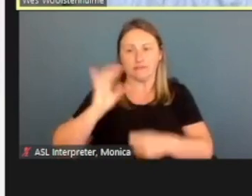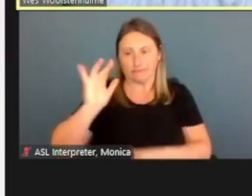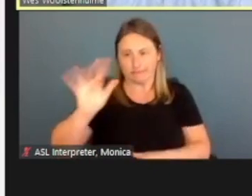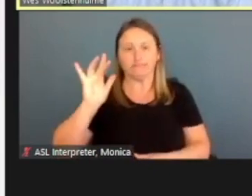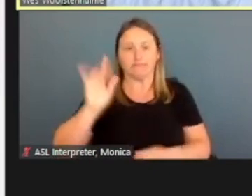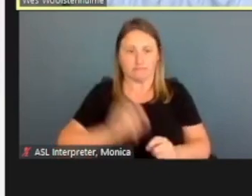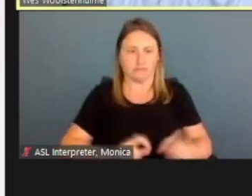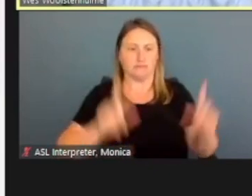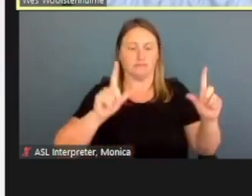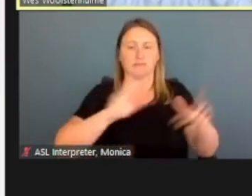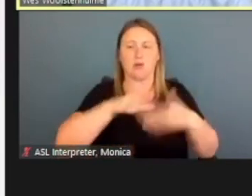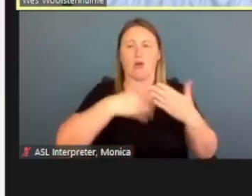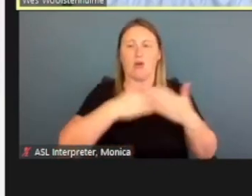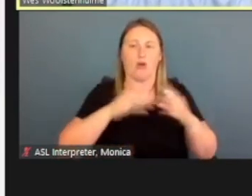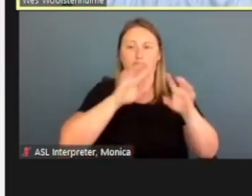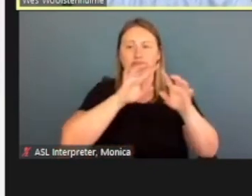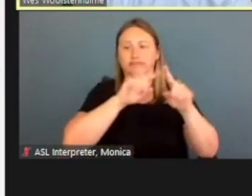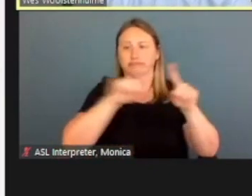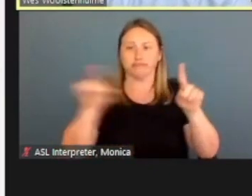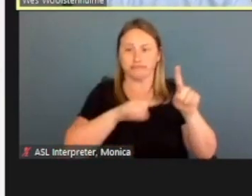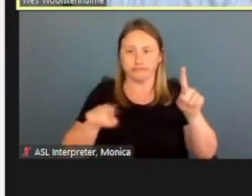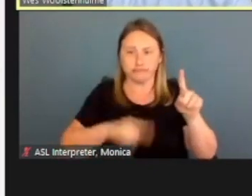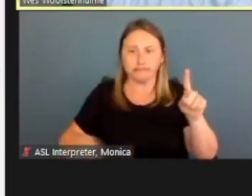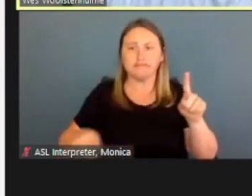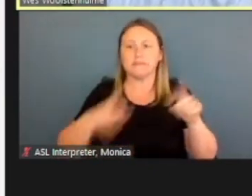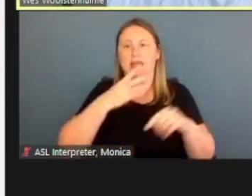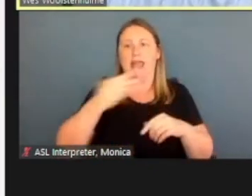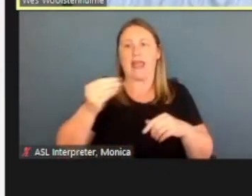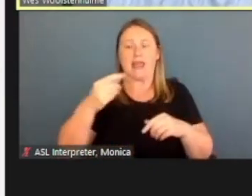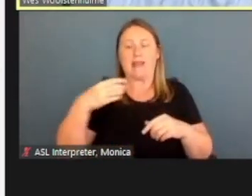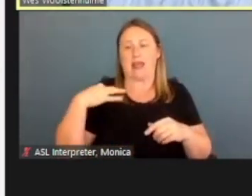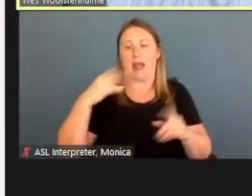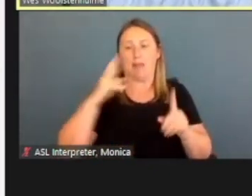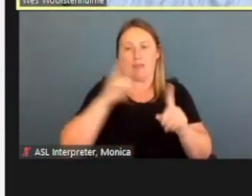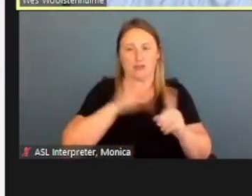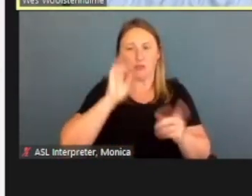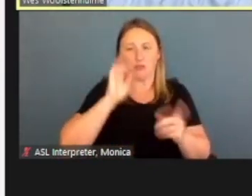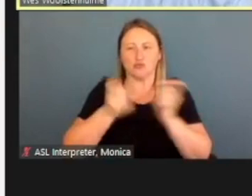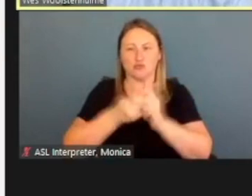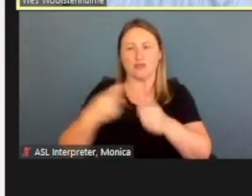all the text including the application will change to Spanish text.